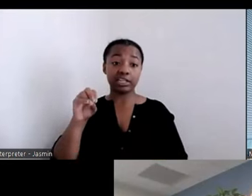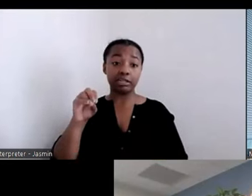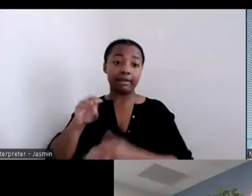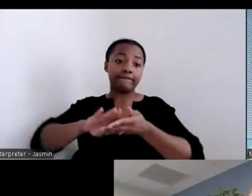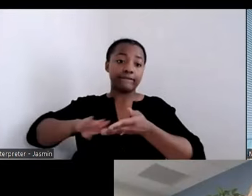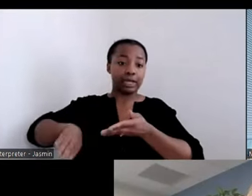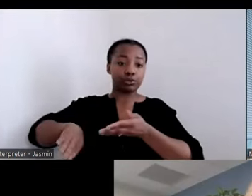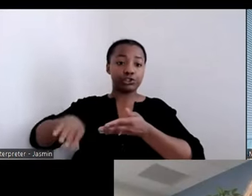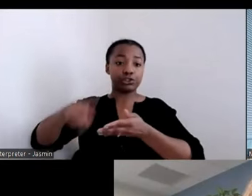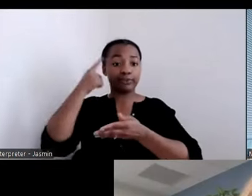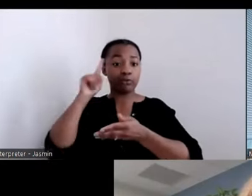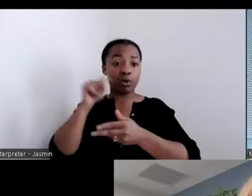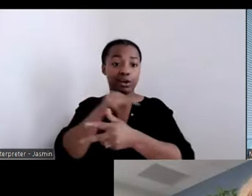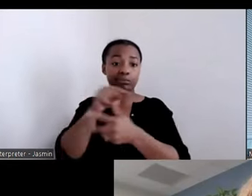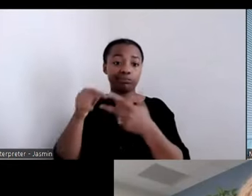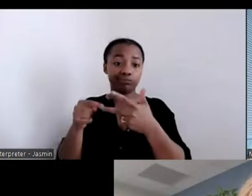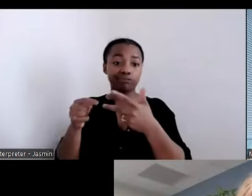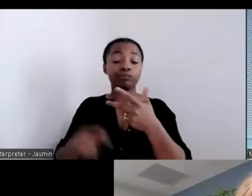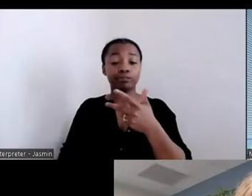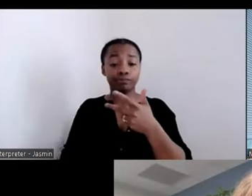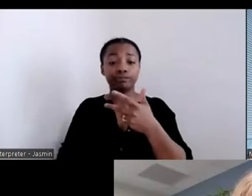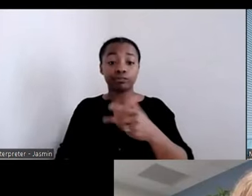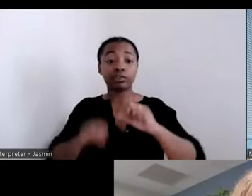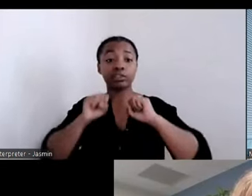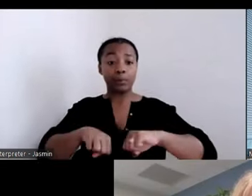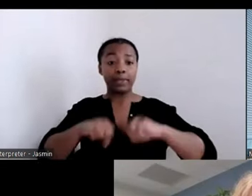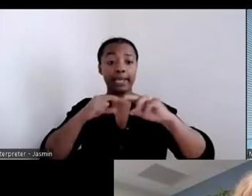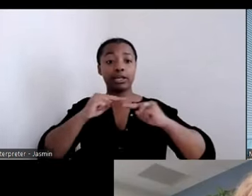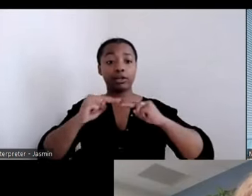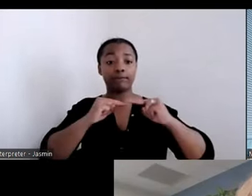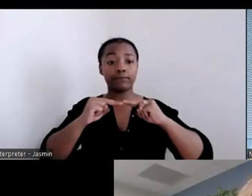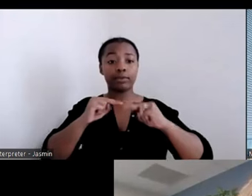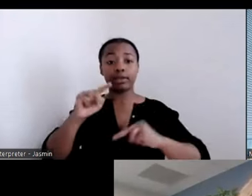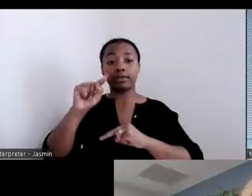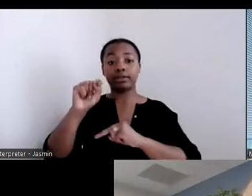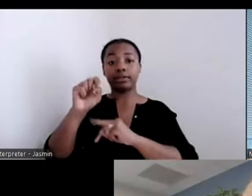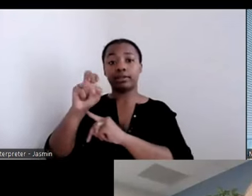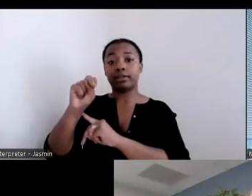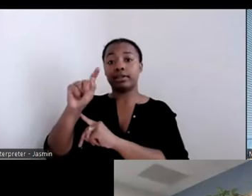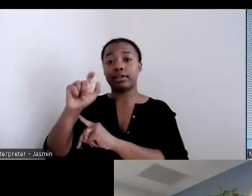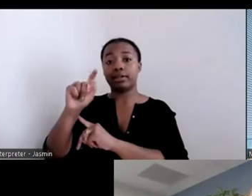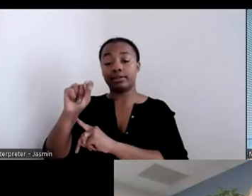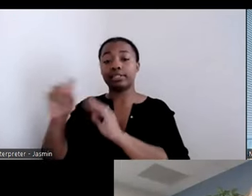that we serve. We can negotiate tenant selection plans, reducing the barriers to